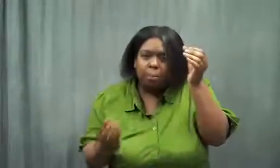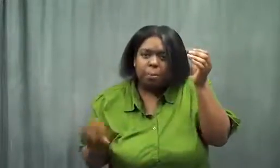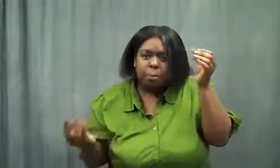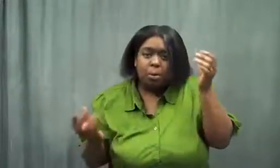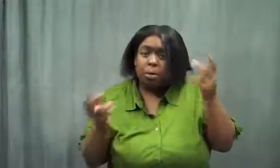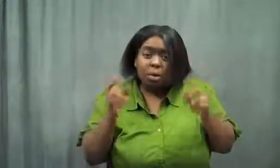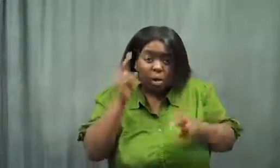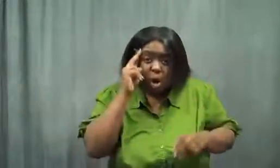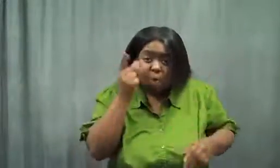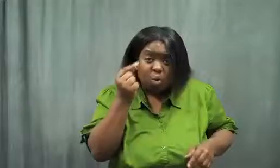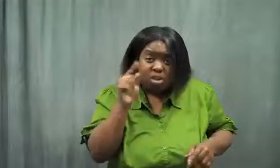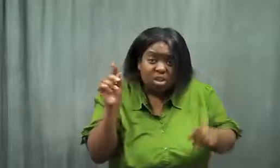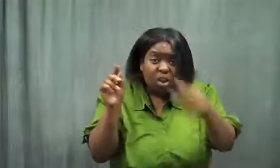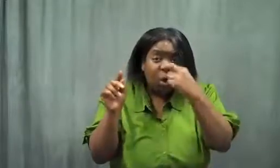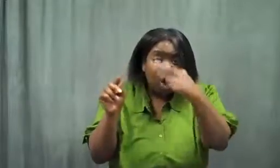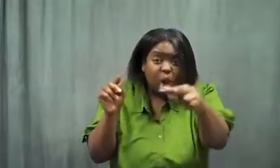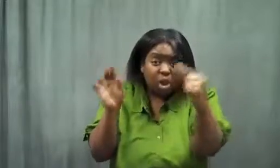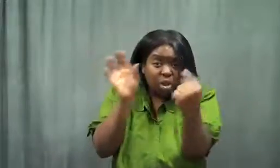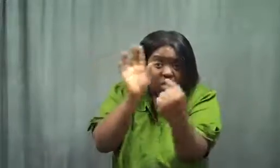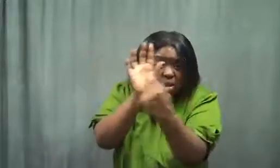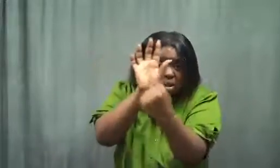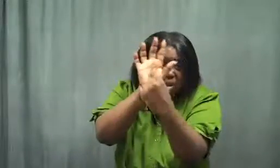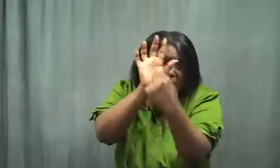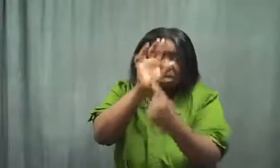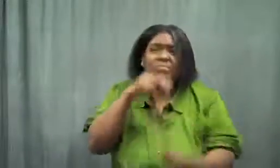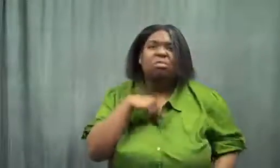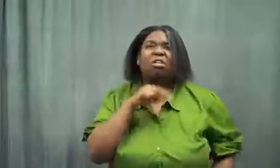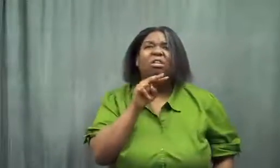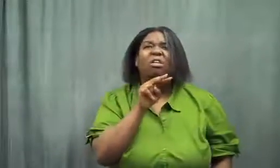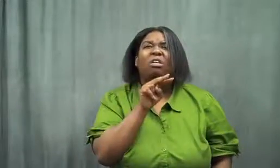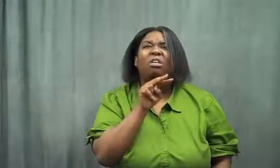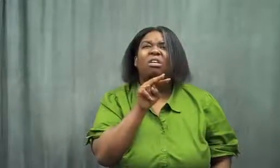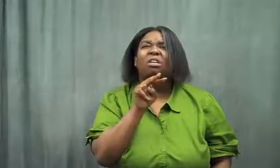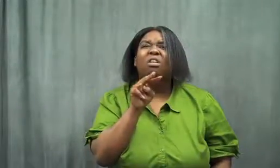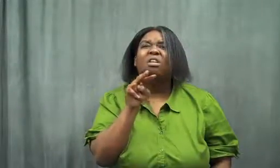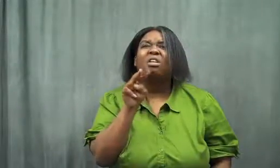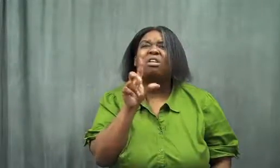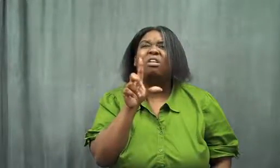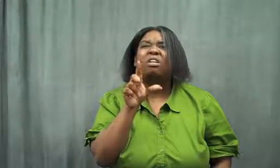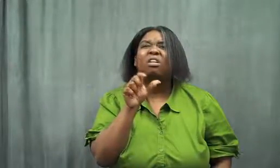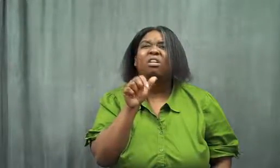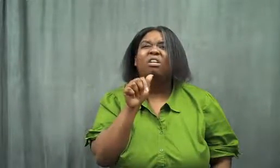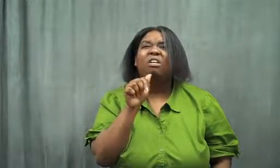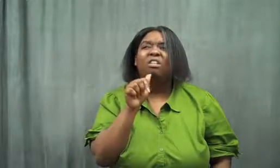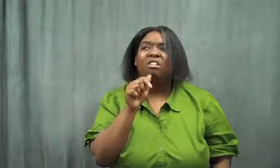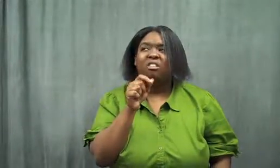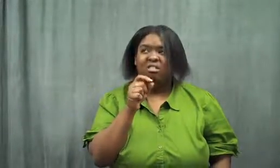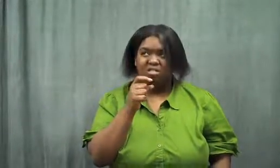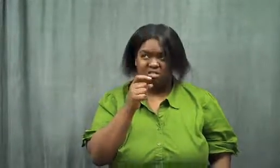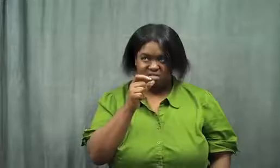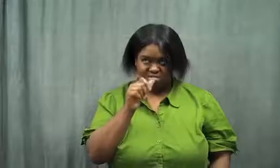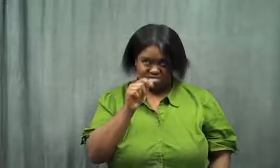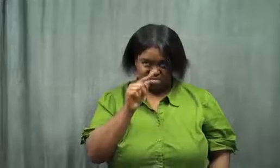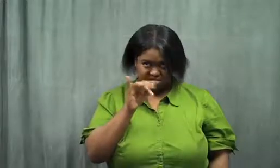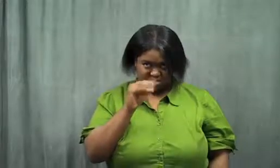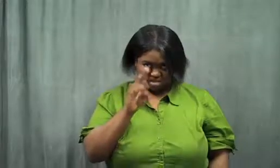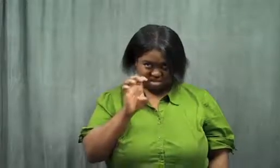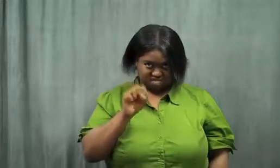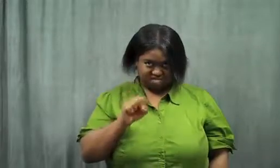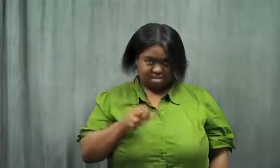She said, "Read the box!" I read, "Laxatives."